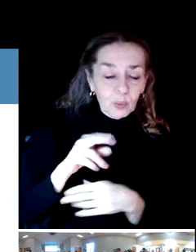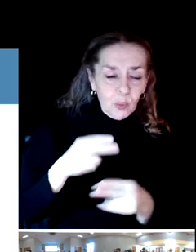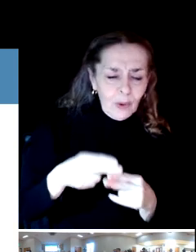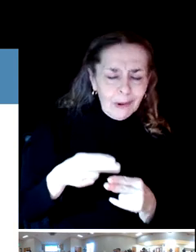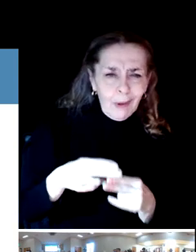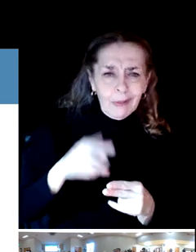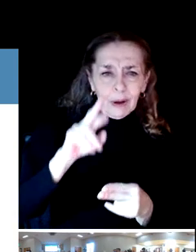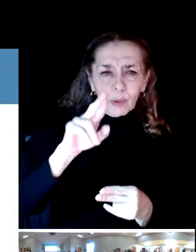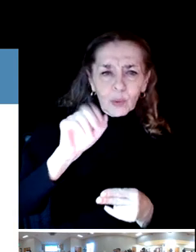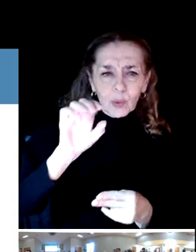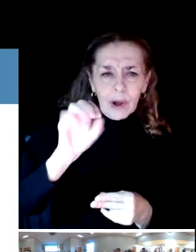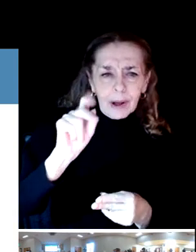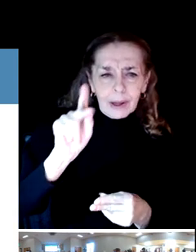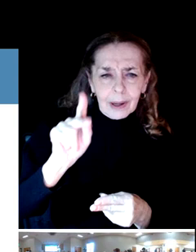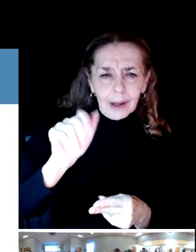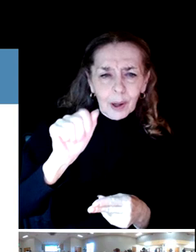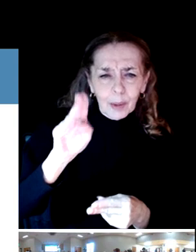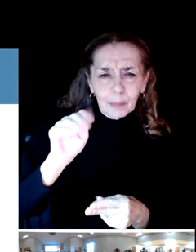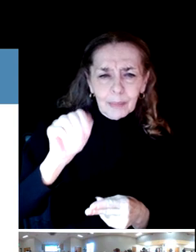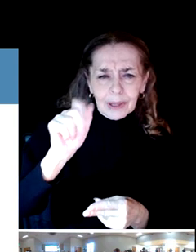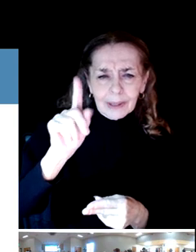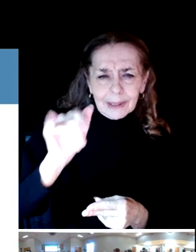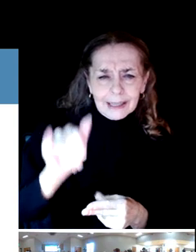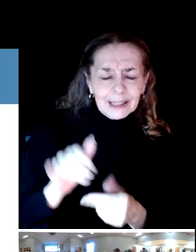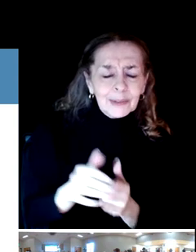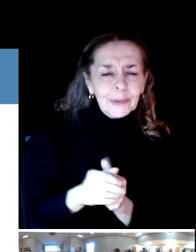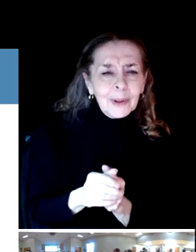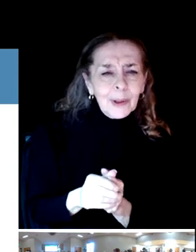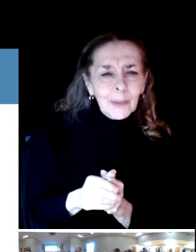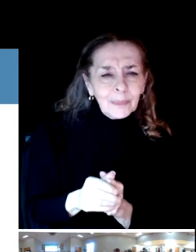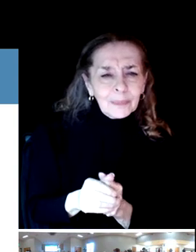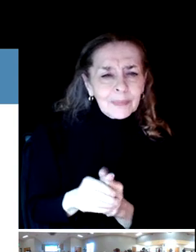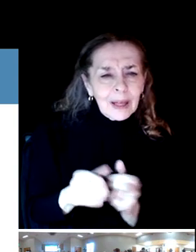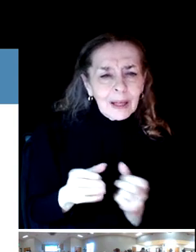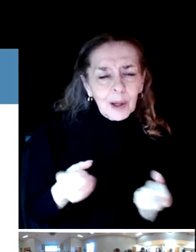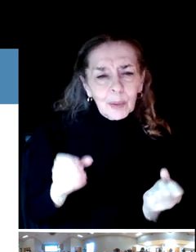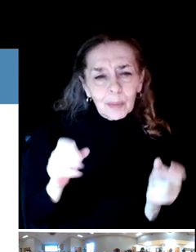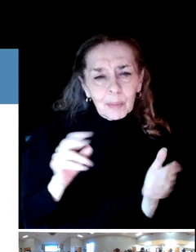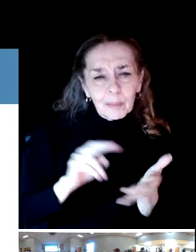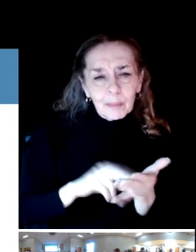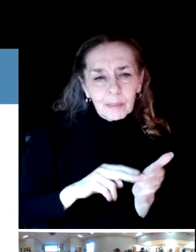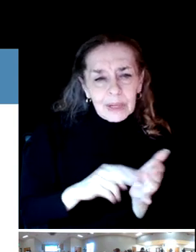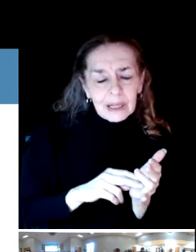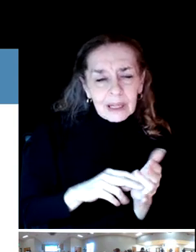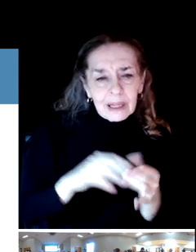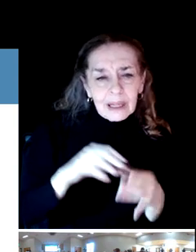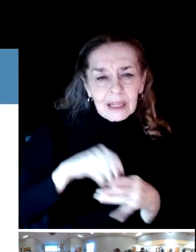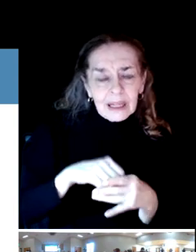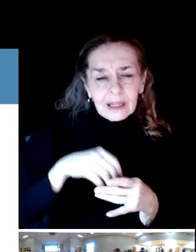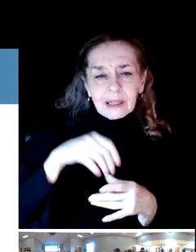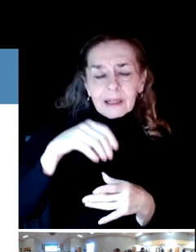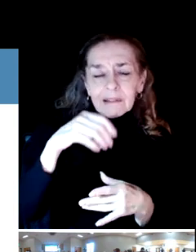And how many parks, how much access to people have within a ten minute walk of their home.